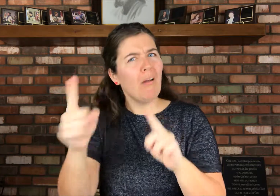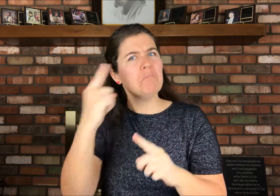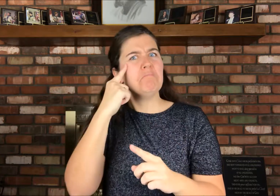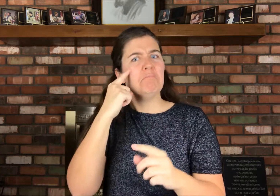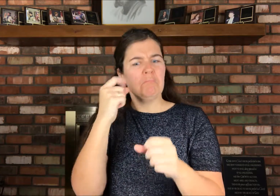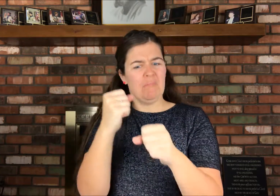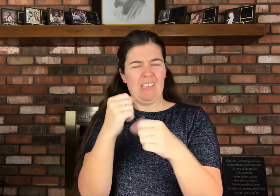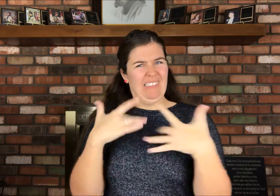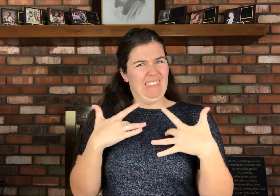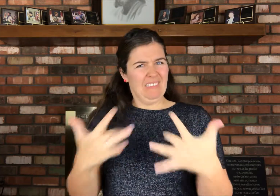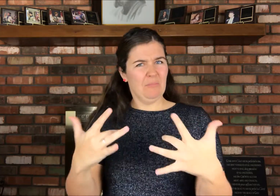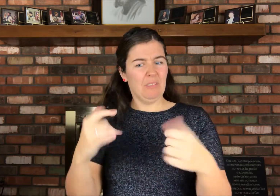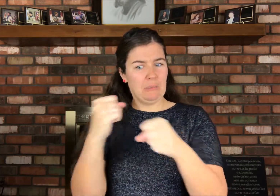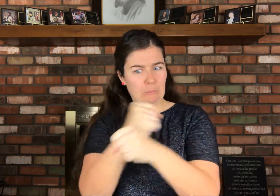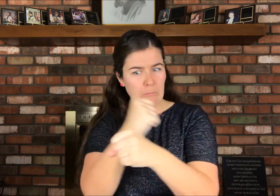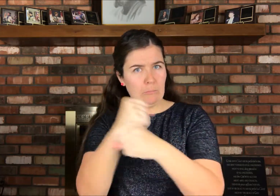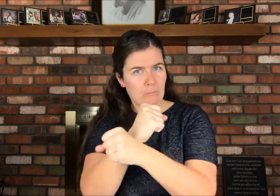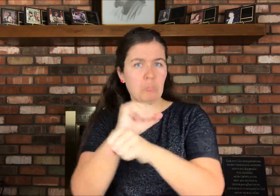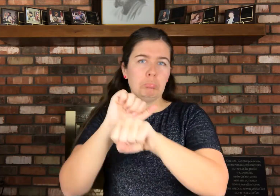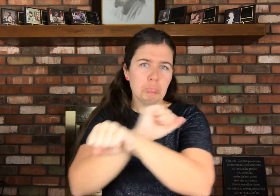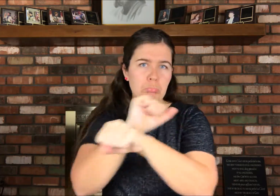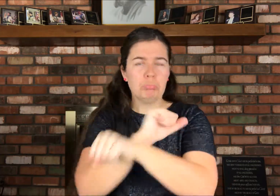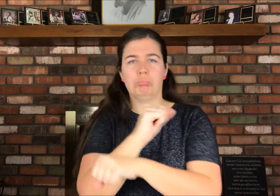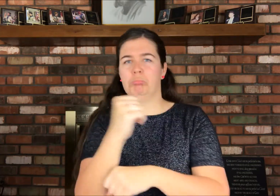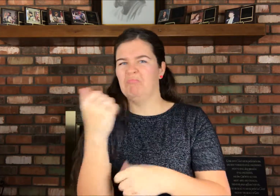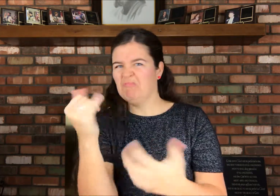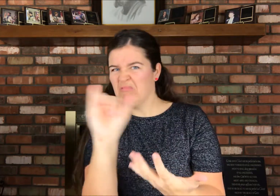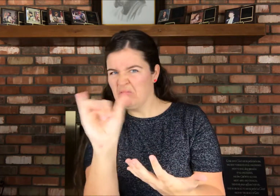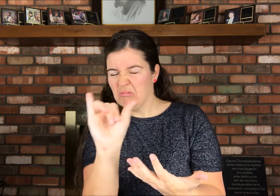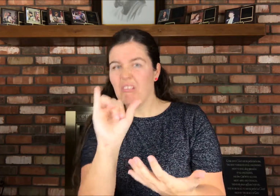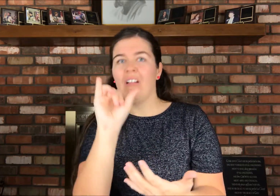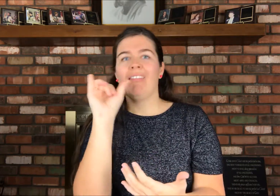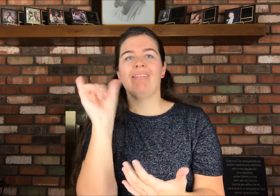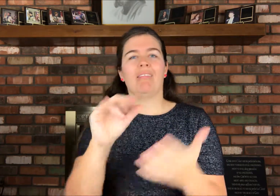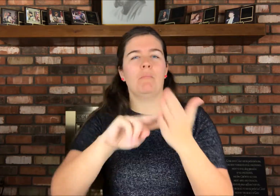it's signed this way but I have noticed that this gesture